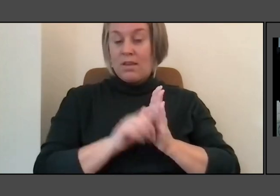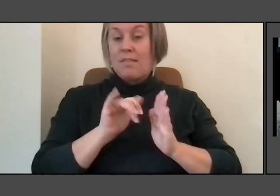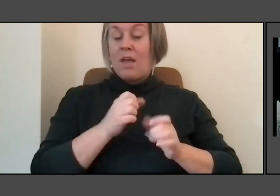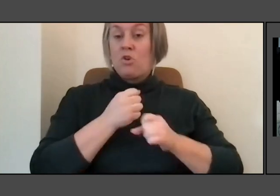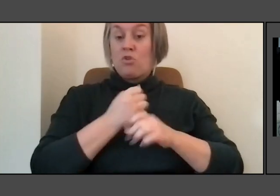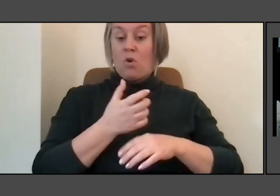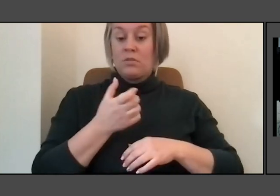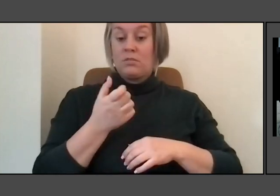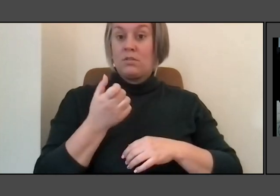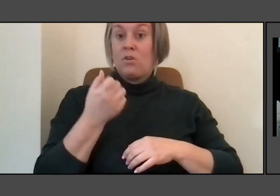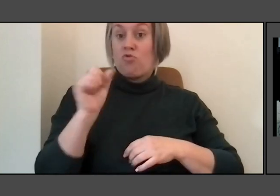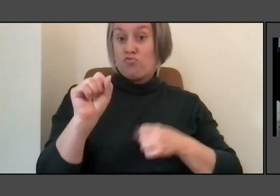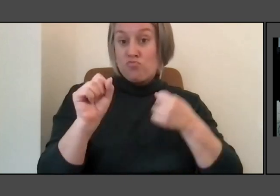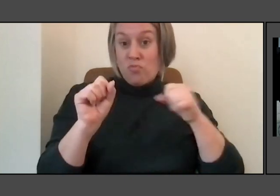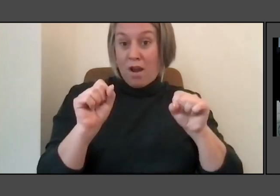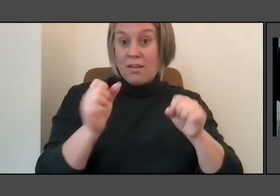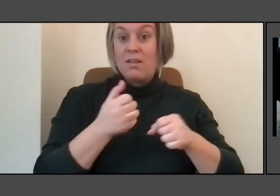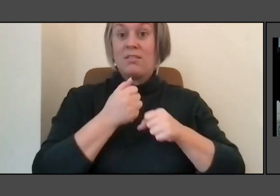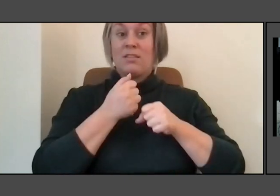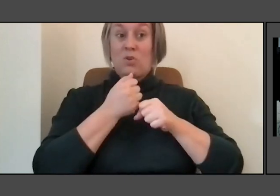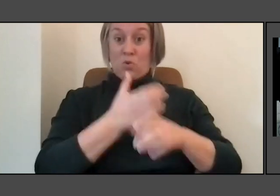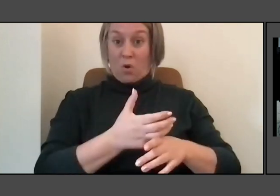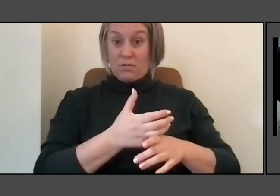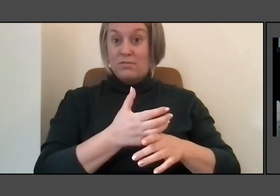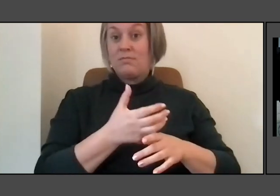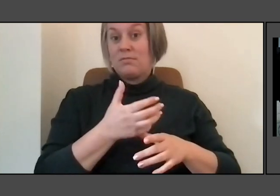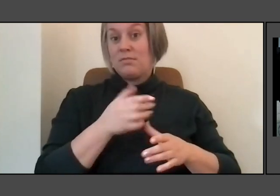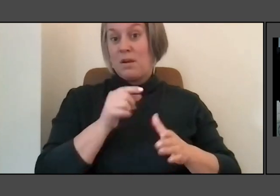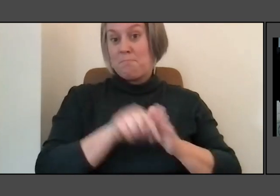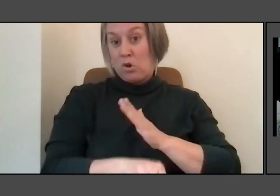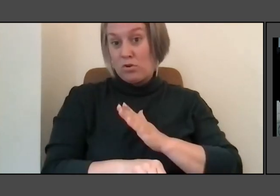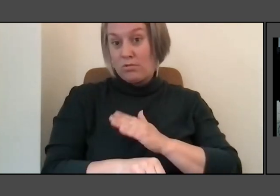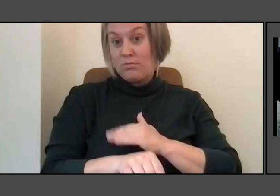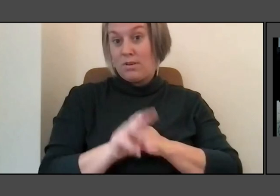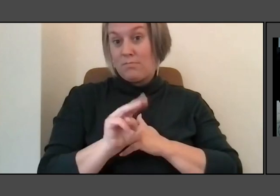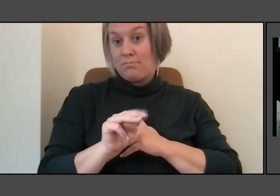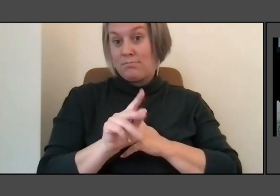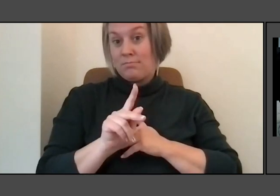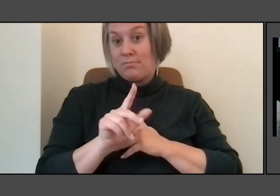and so there's a gap in the timeline that basically signifies that this is